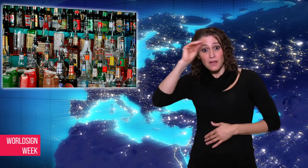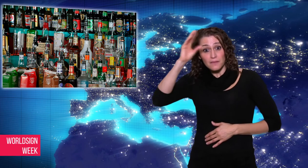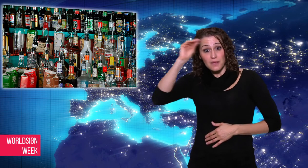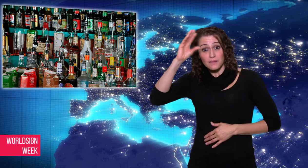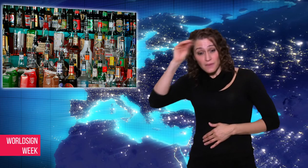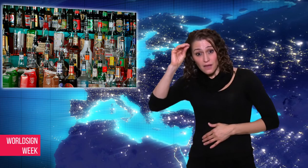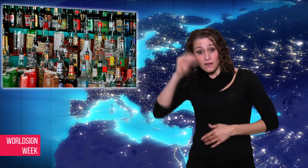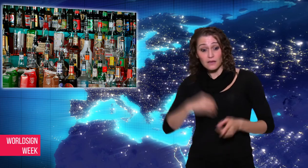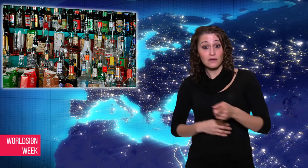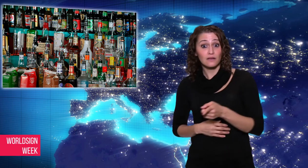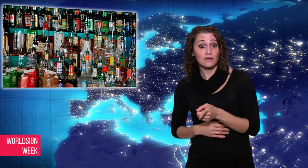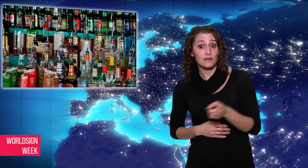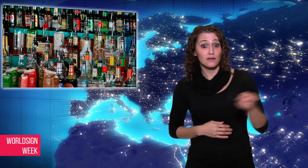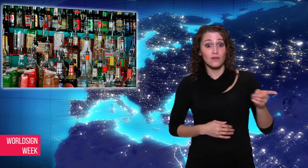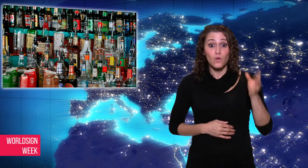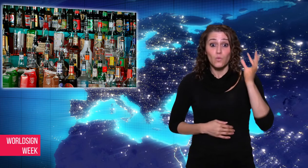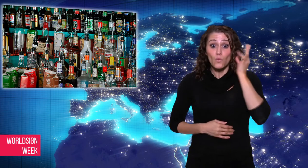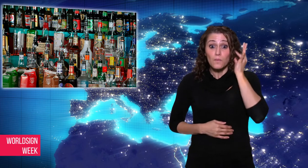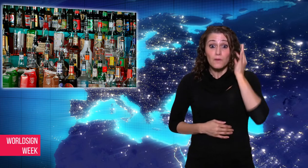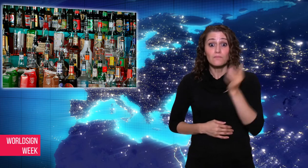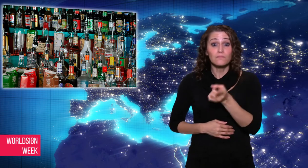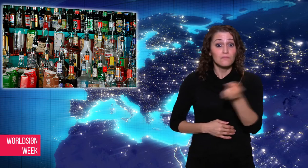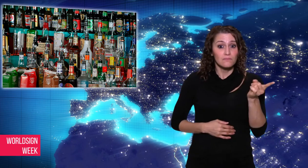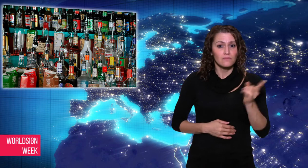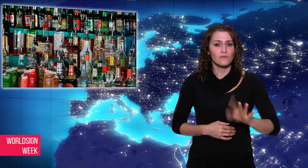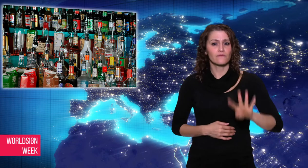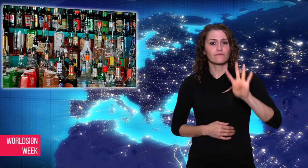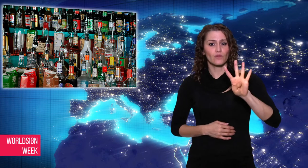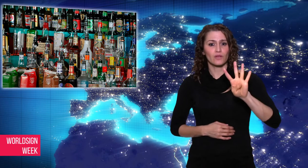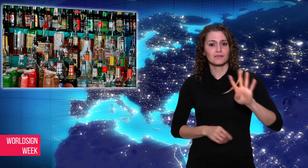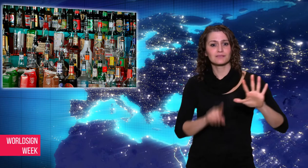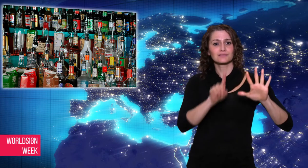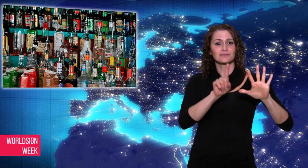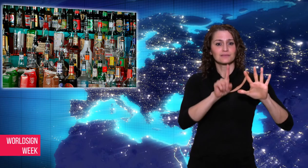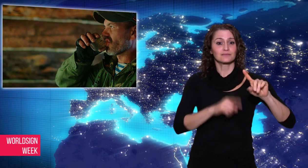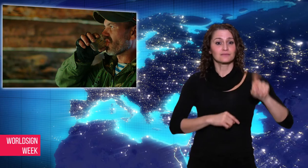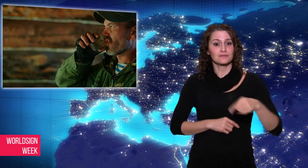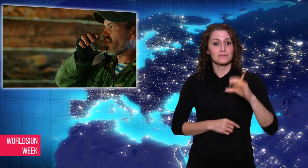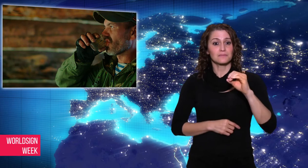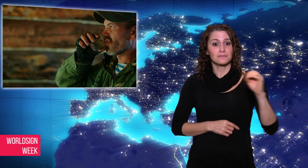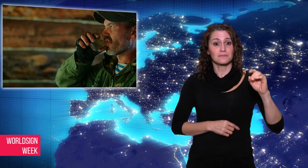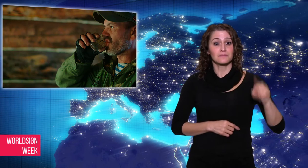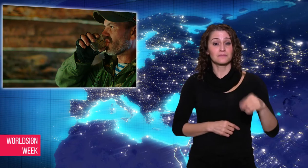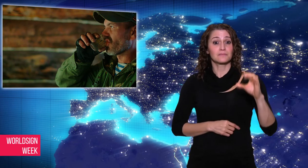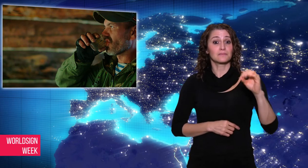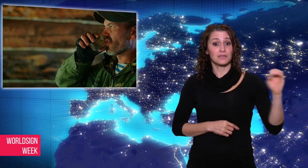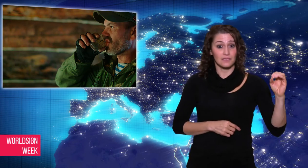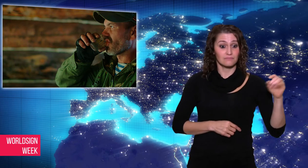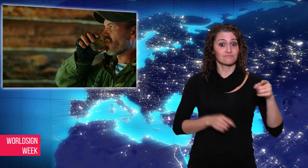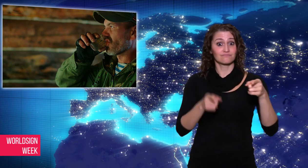and 46 million women face